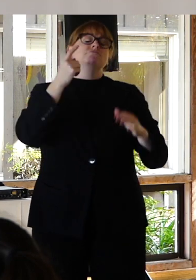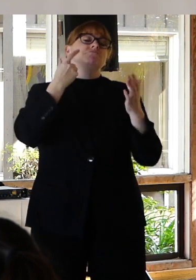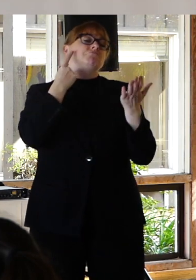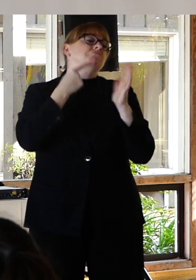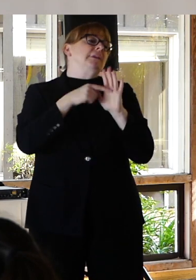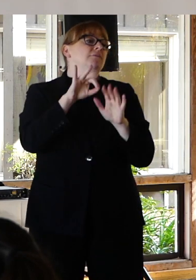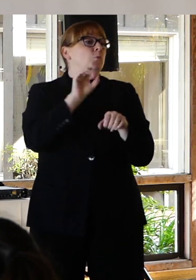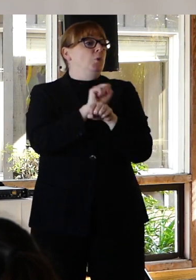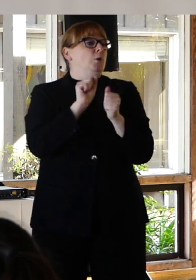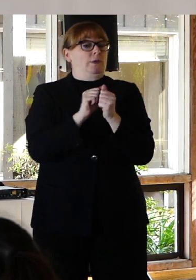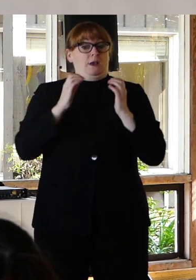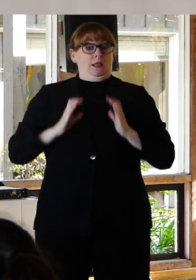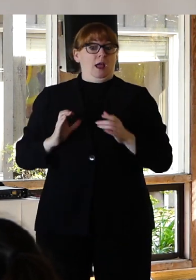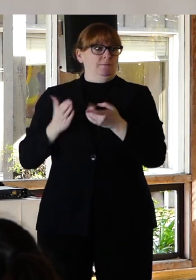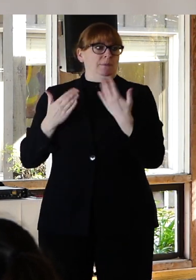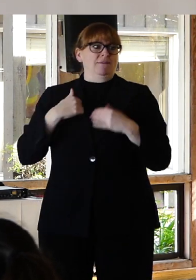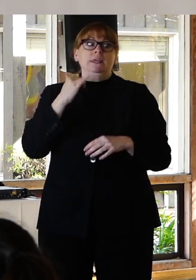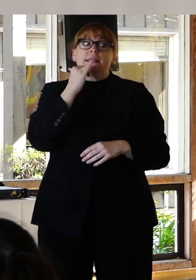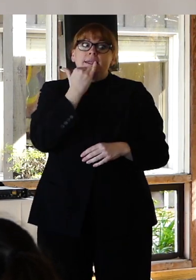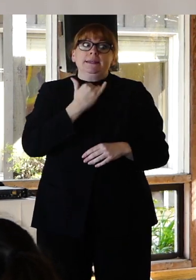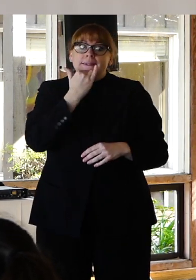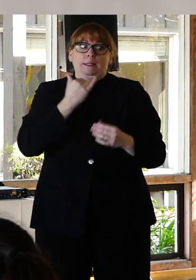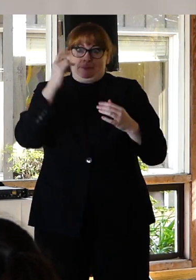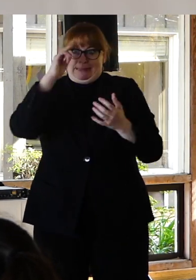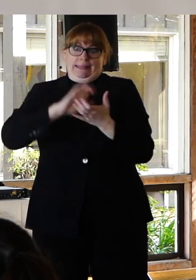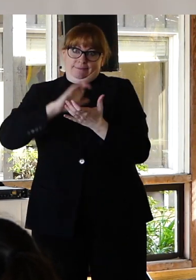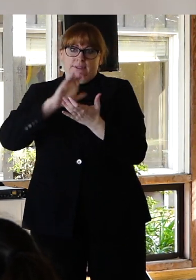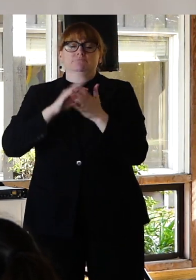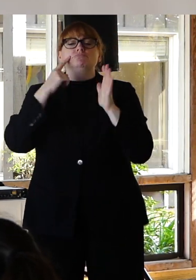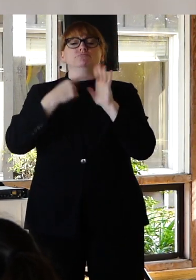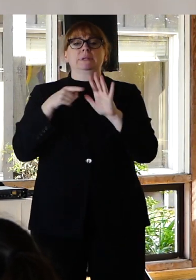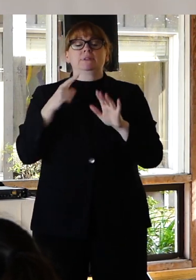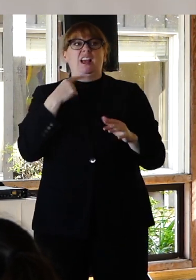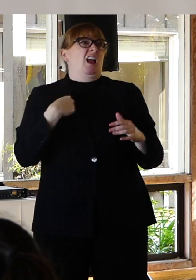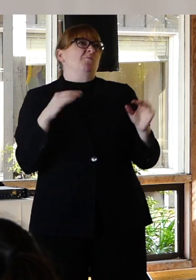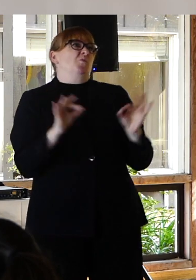like that statement of them being worthless right ? But now is not the time